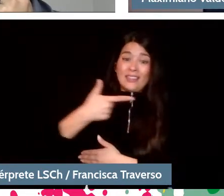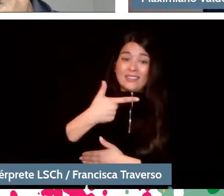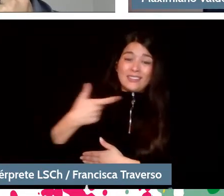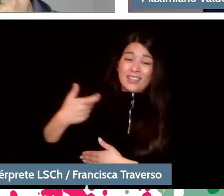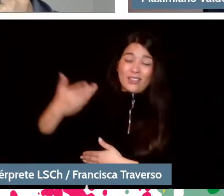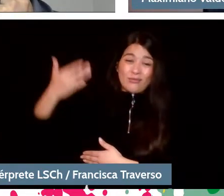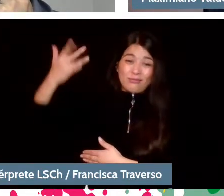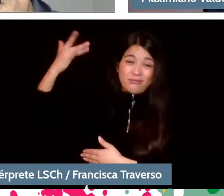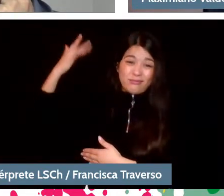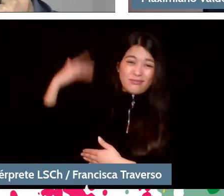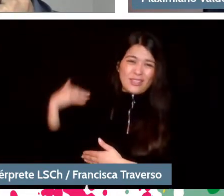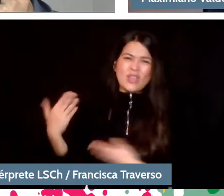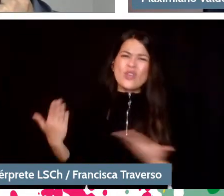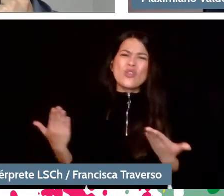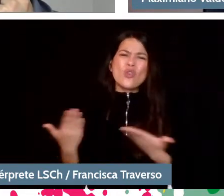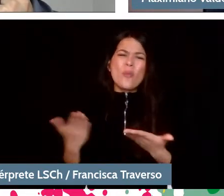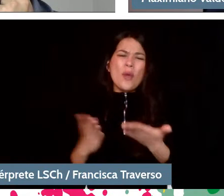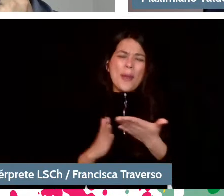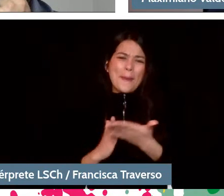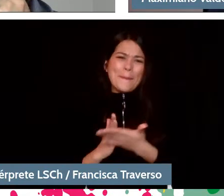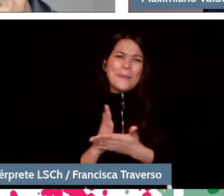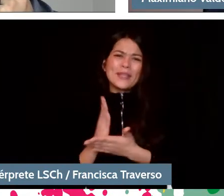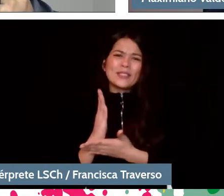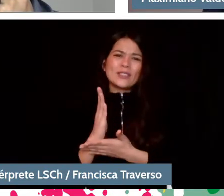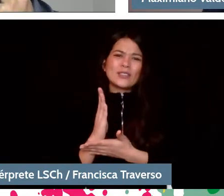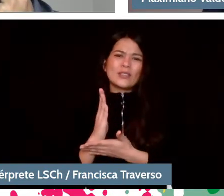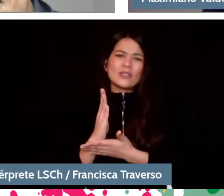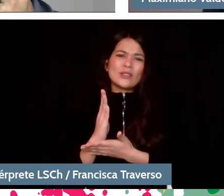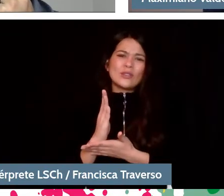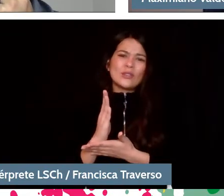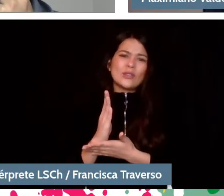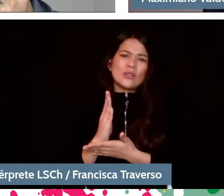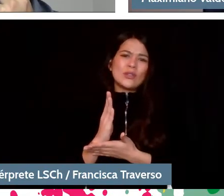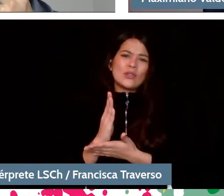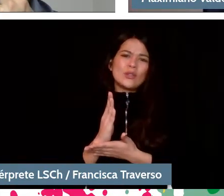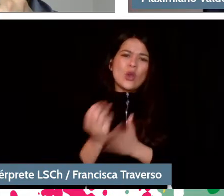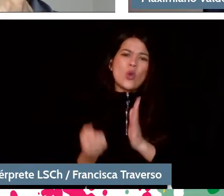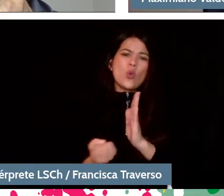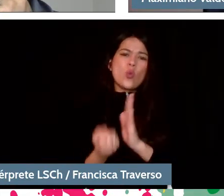how did they begin to do what was called the Ars Nova, which were the new forms of singing,